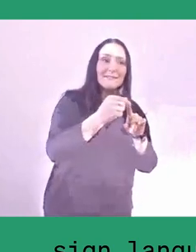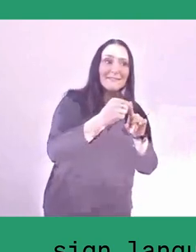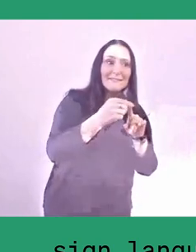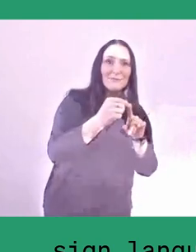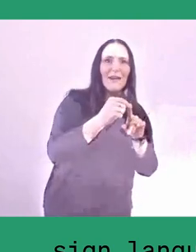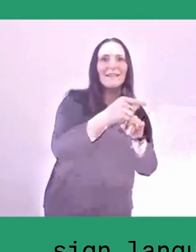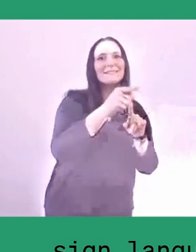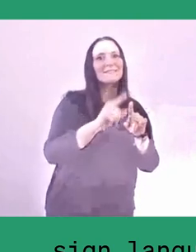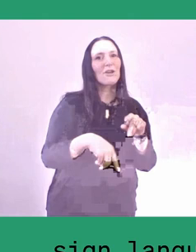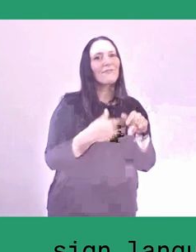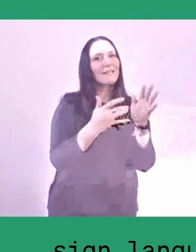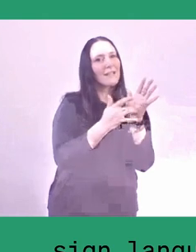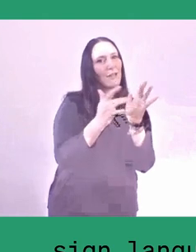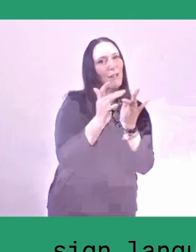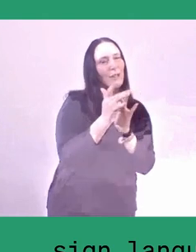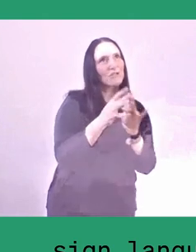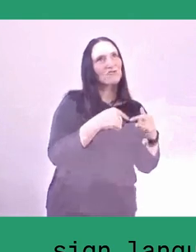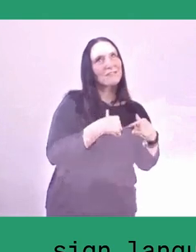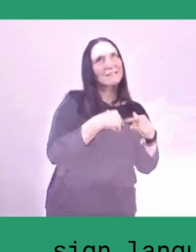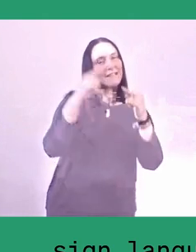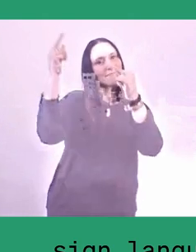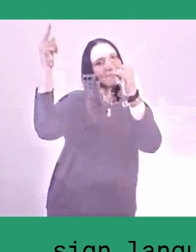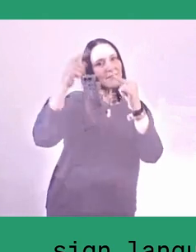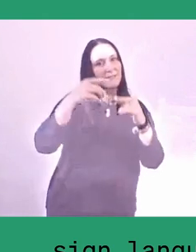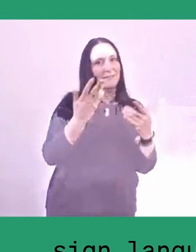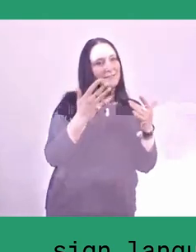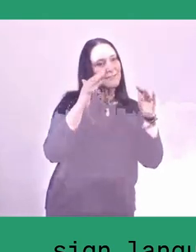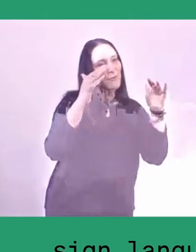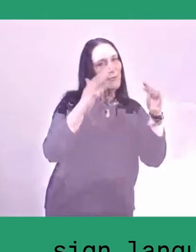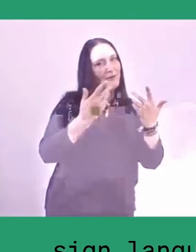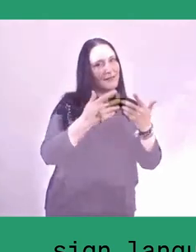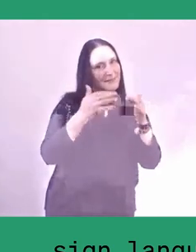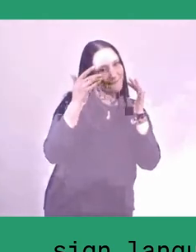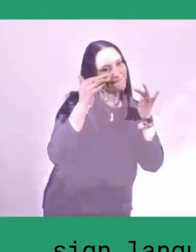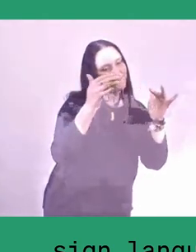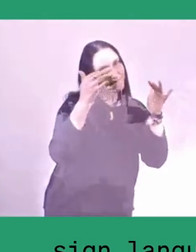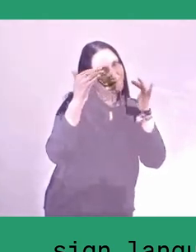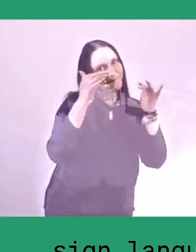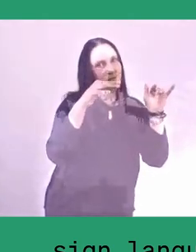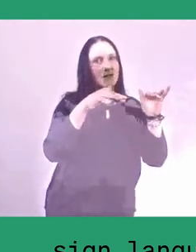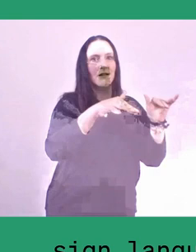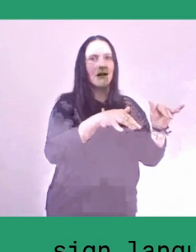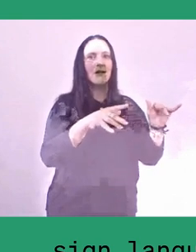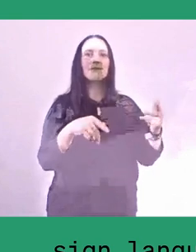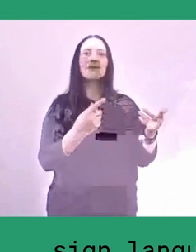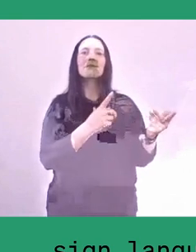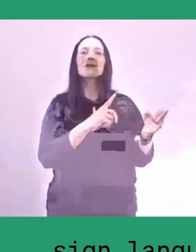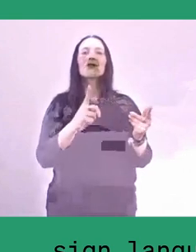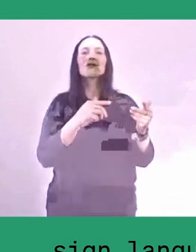That, of course, works not very well with gender equality.